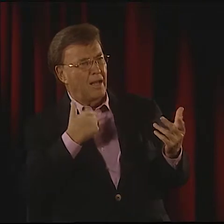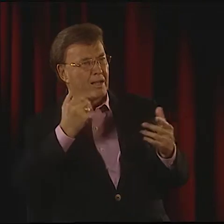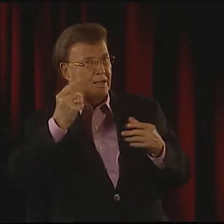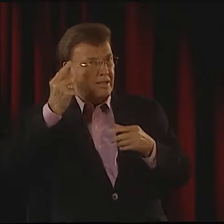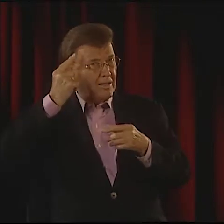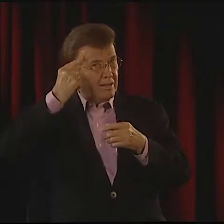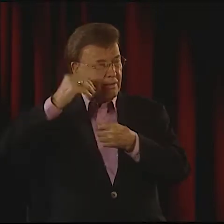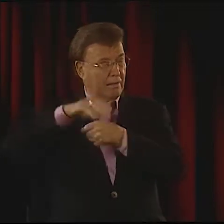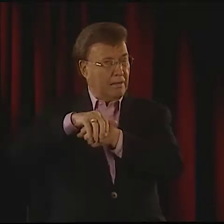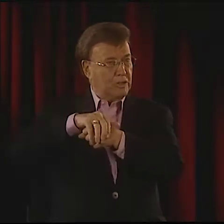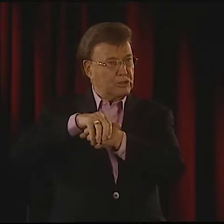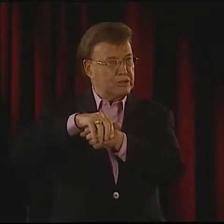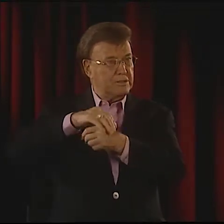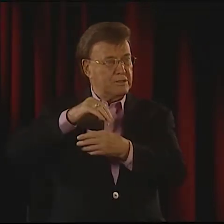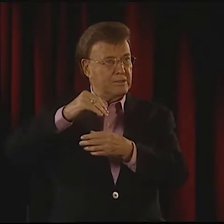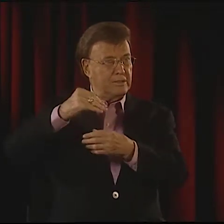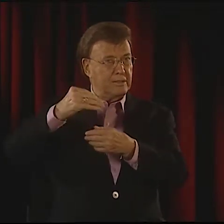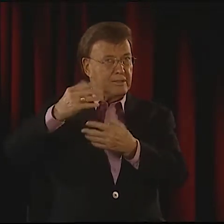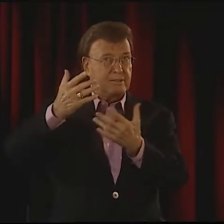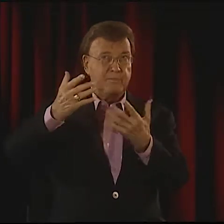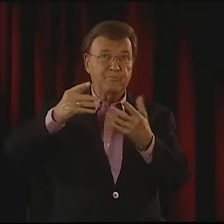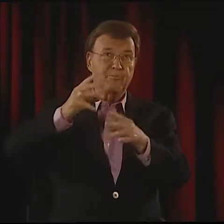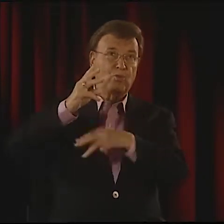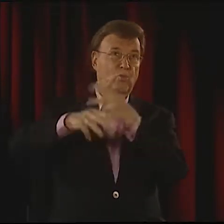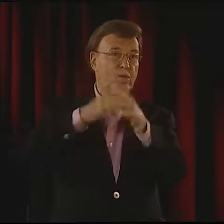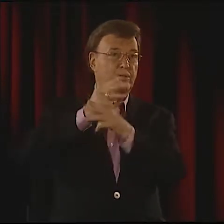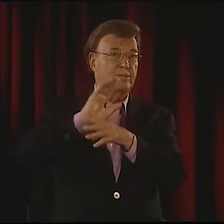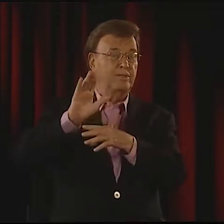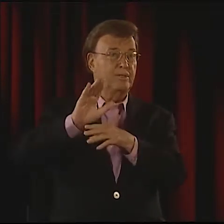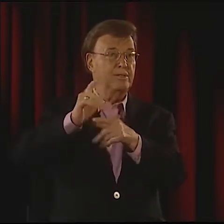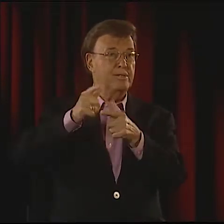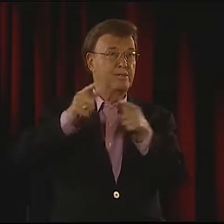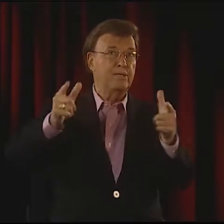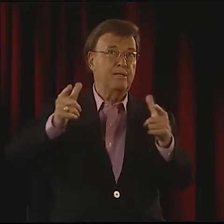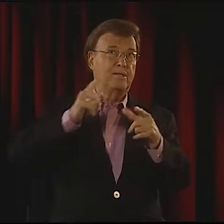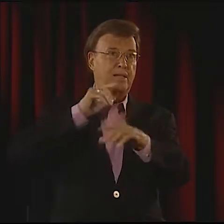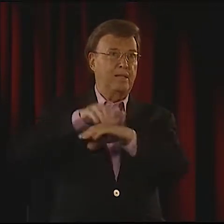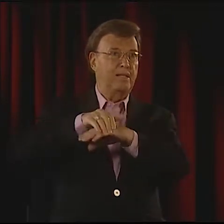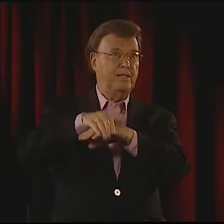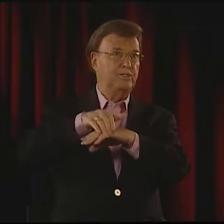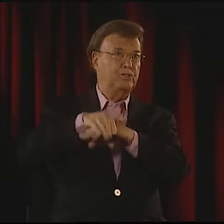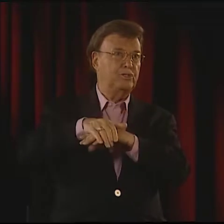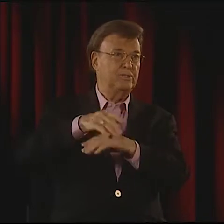I'D JUST SIGNED, BUT I'D ALWAYS THOUGHT THAT ENGLISH, YOU KNOW, THAT'S THE WORLD LANGUAGE.